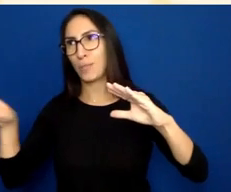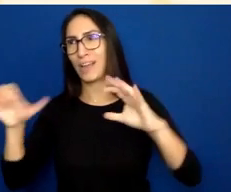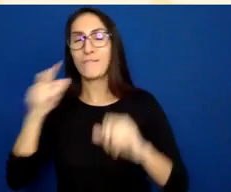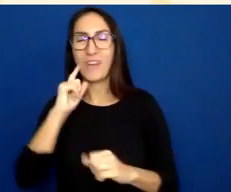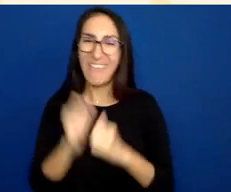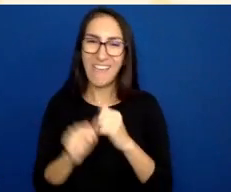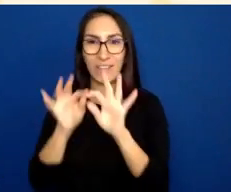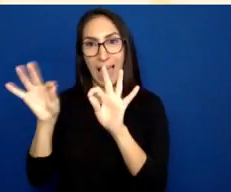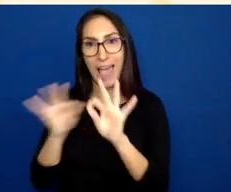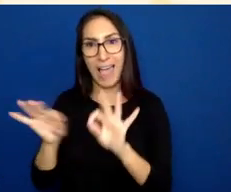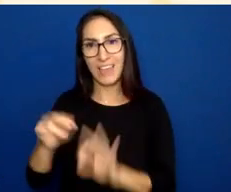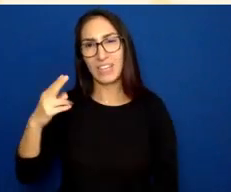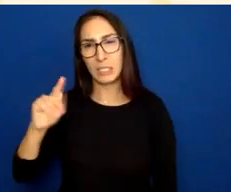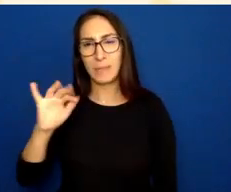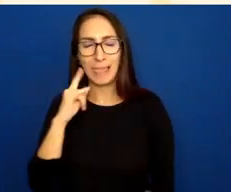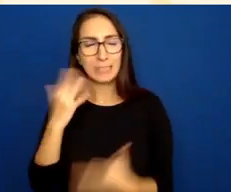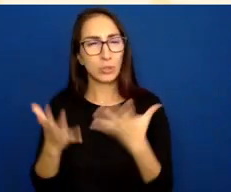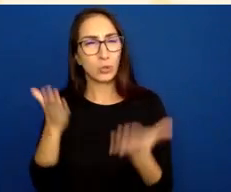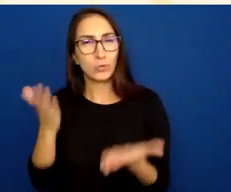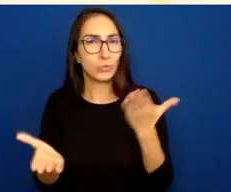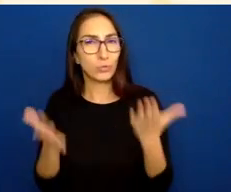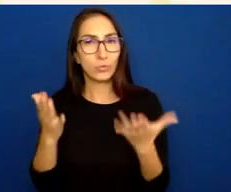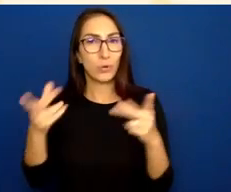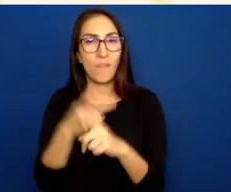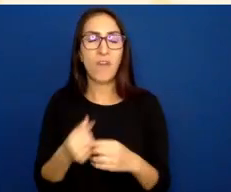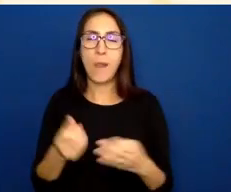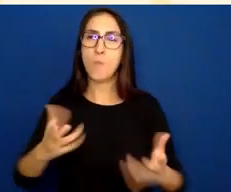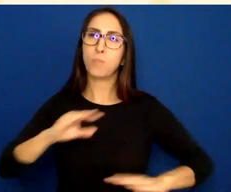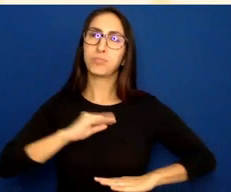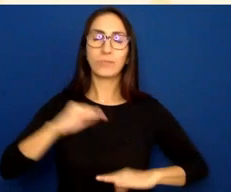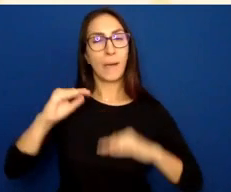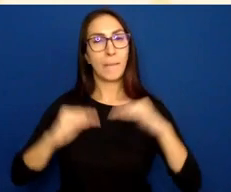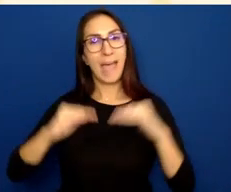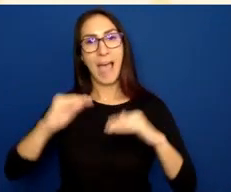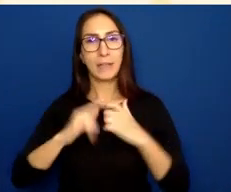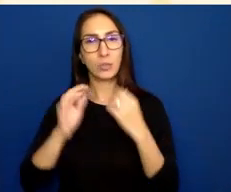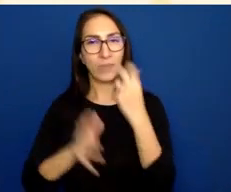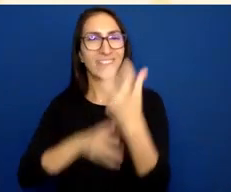So that's something that you will need to kind of adapt to your kind of content.